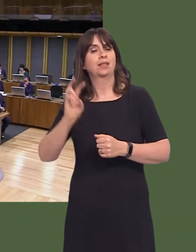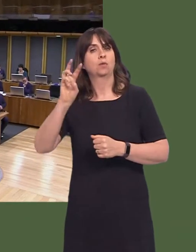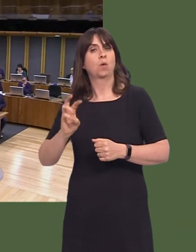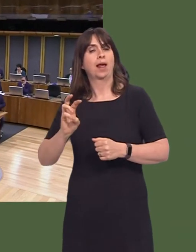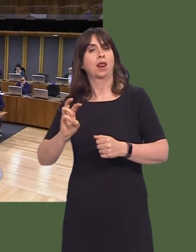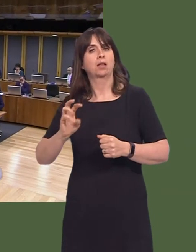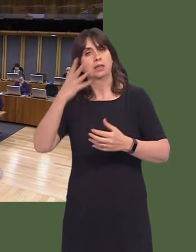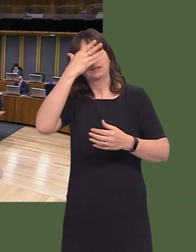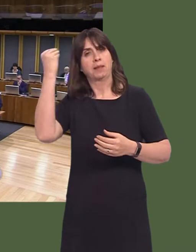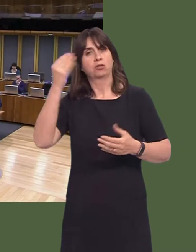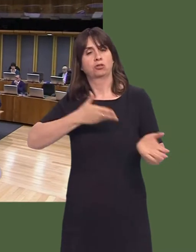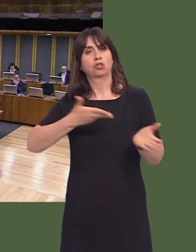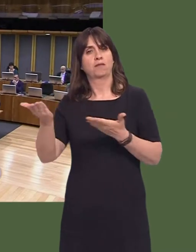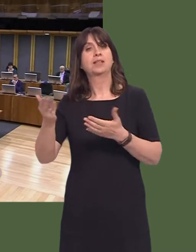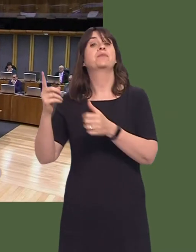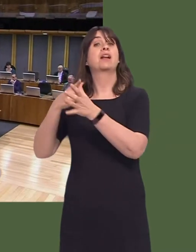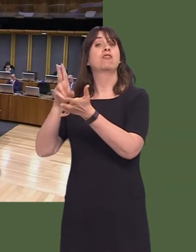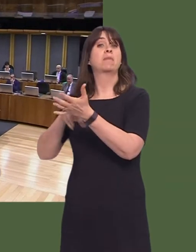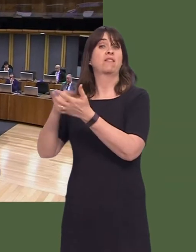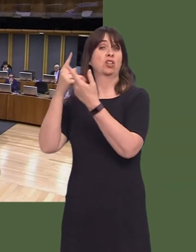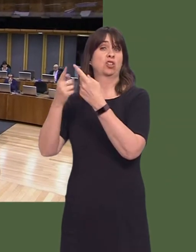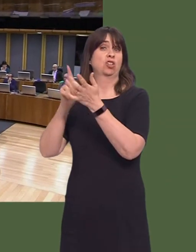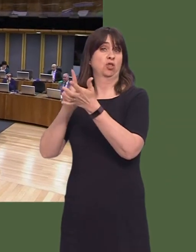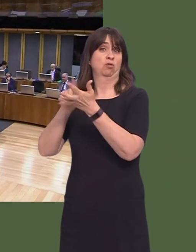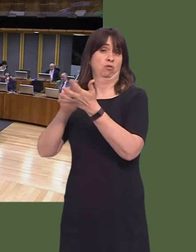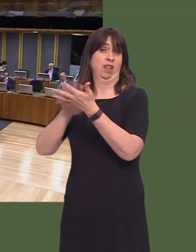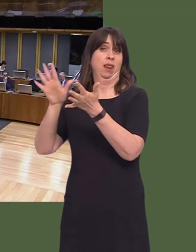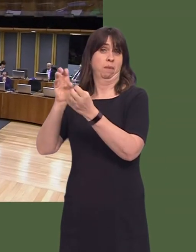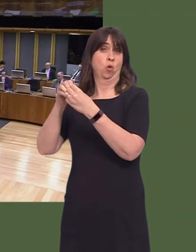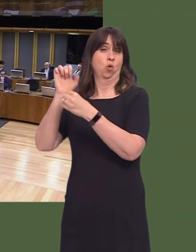Carwyn Jones AM: Aneurin Bevan Local Health Board have recently completed a consultation